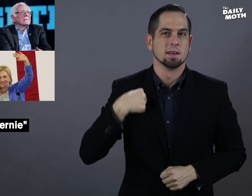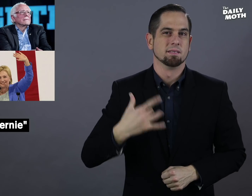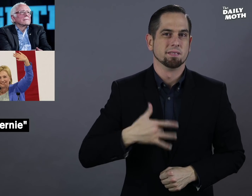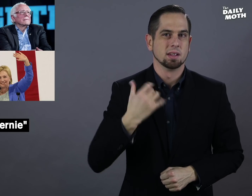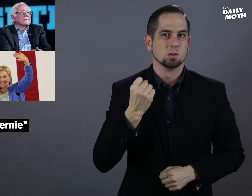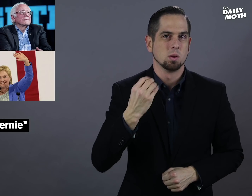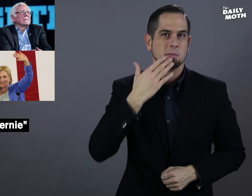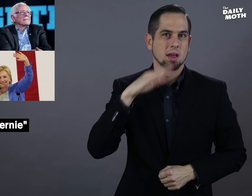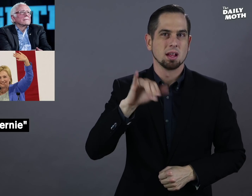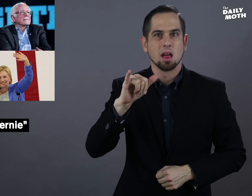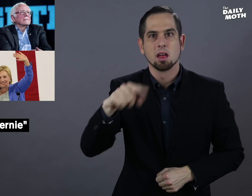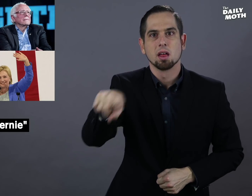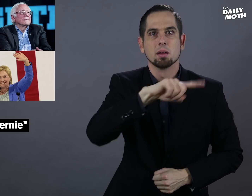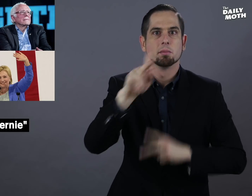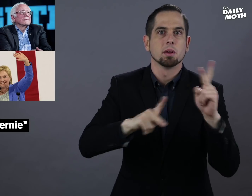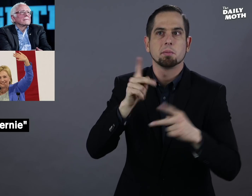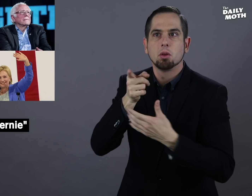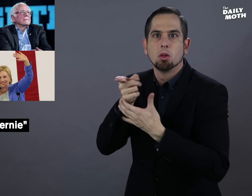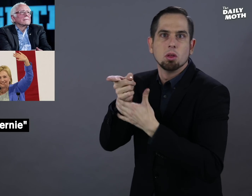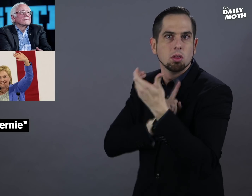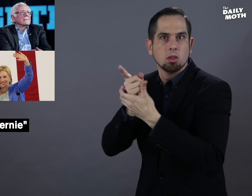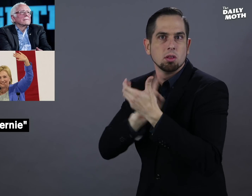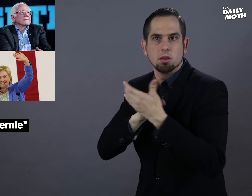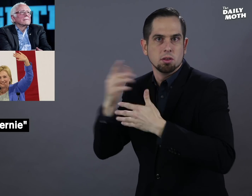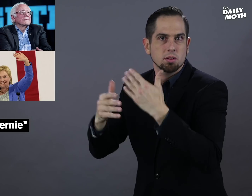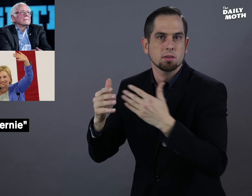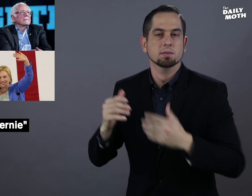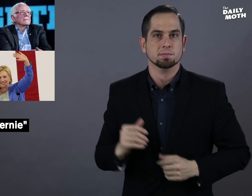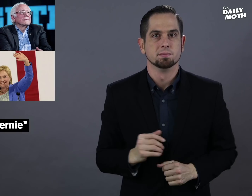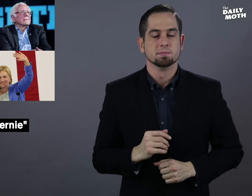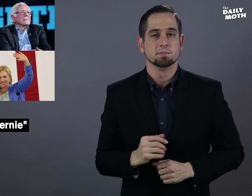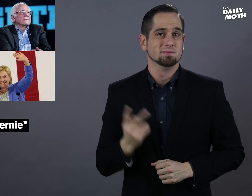and I feel so bad that people got sucked in it."